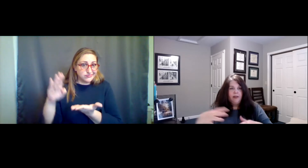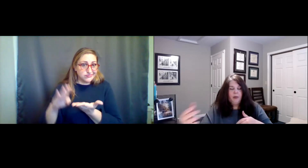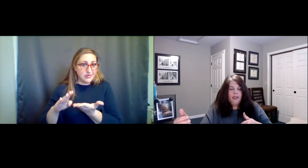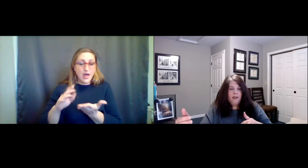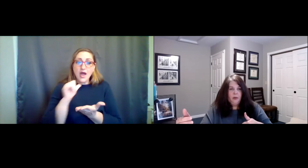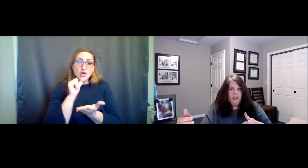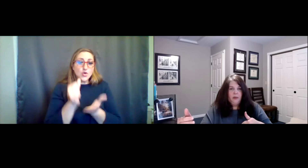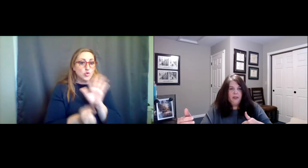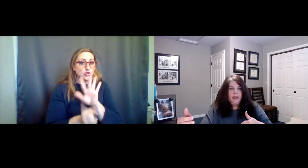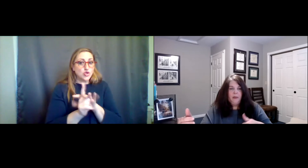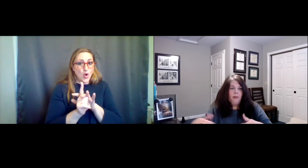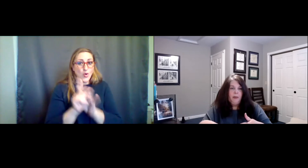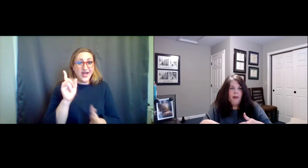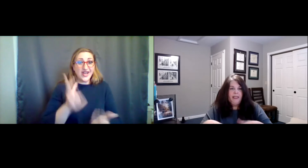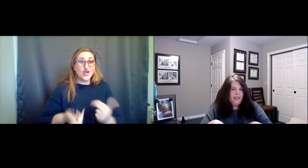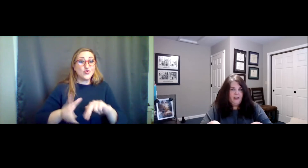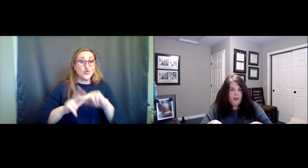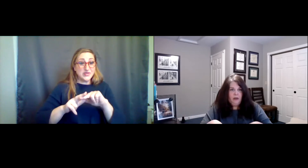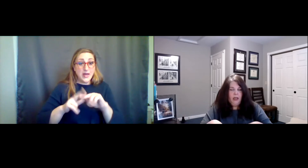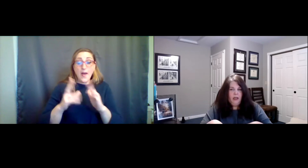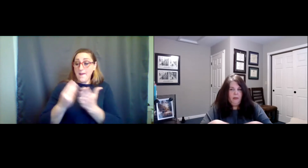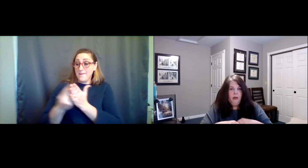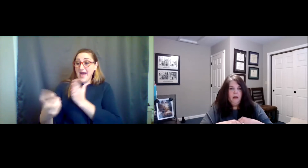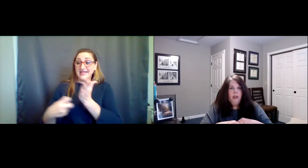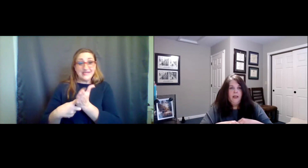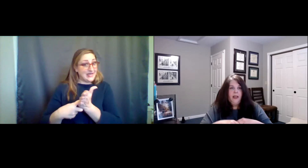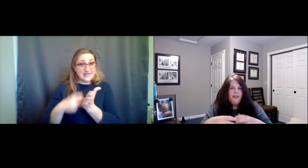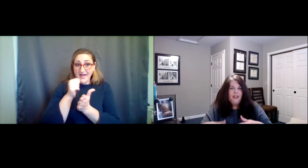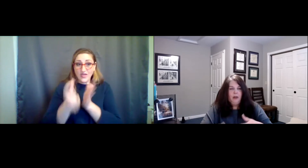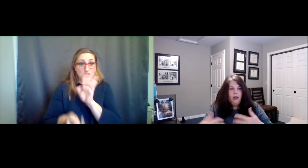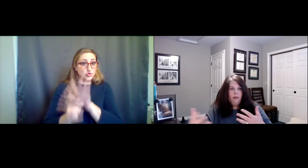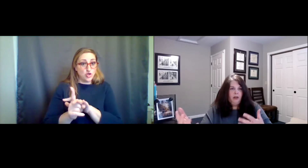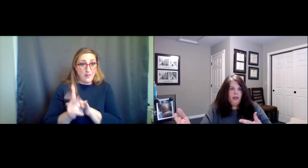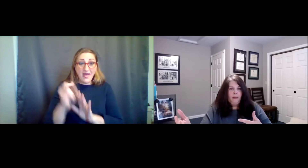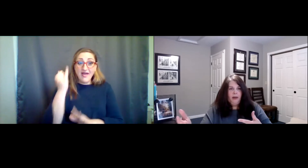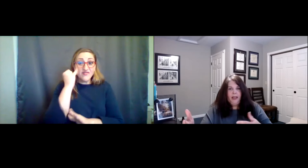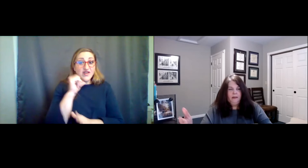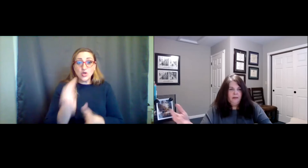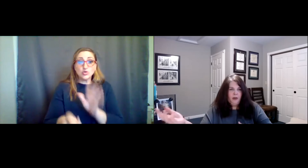increased from 7% to 22%, meaning people by ticket s and don't come and then if they don't come, they're not going to